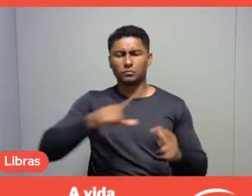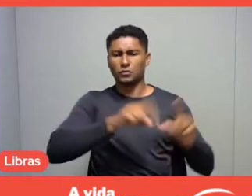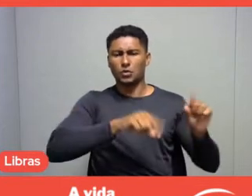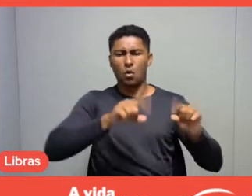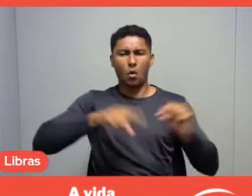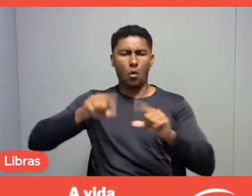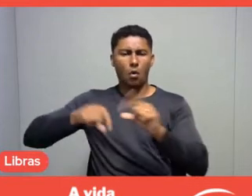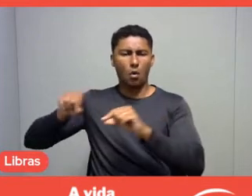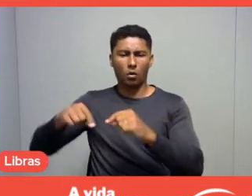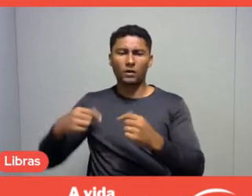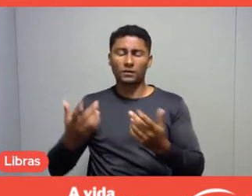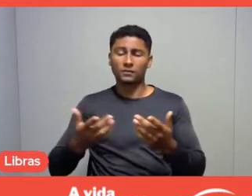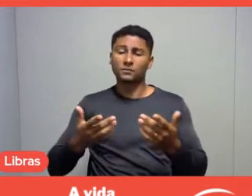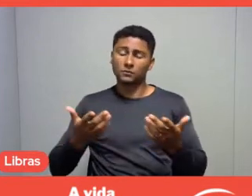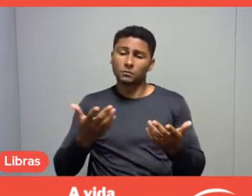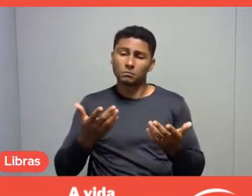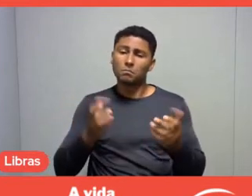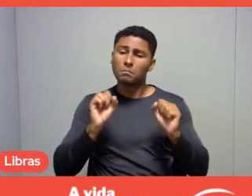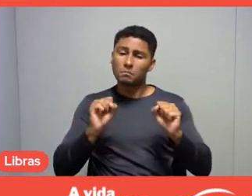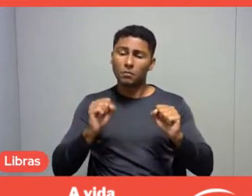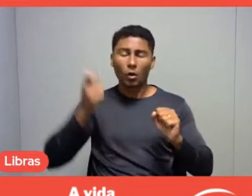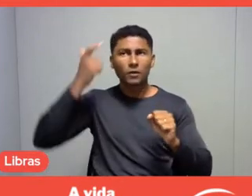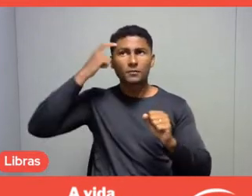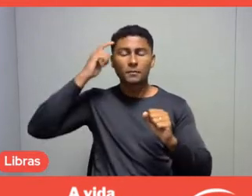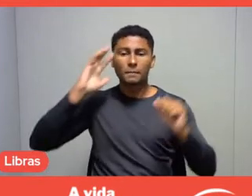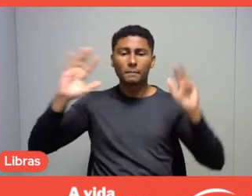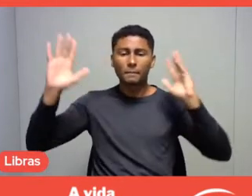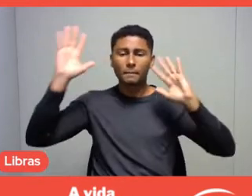our way of thinking, feeling, acting,